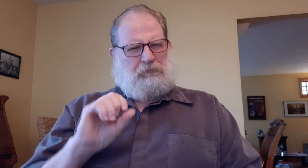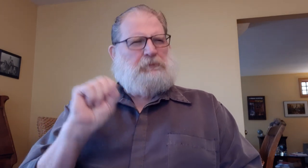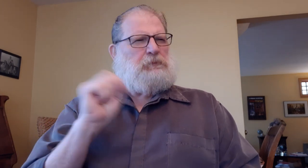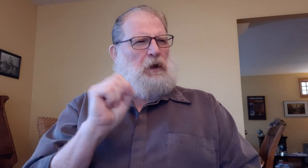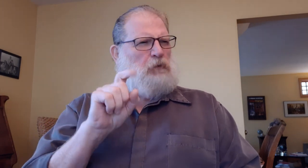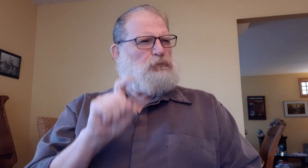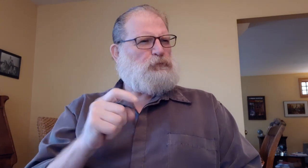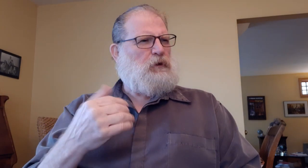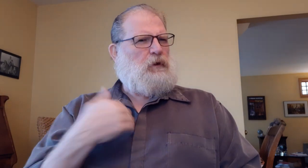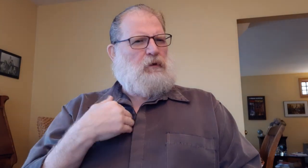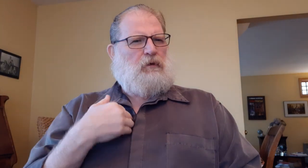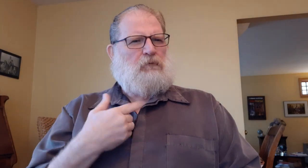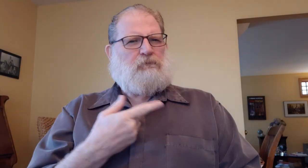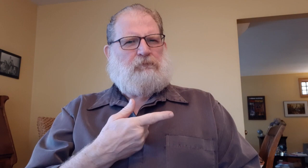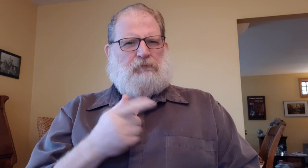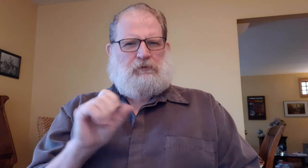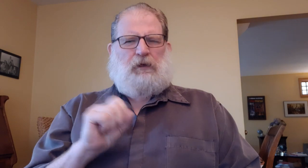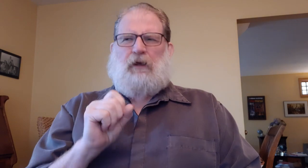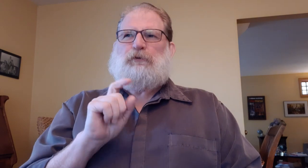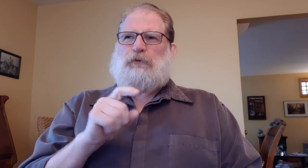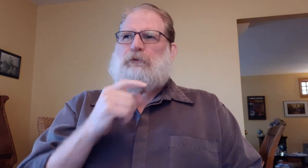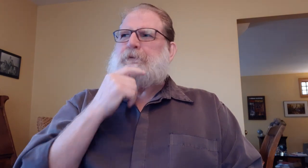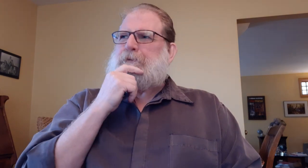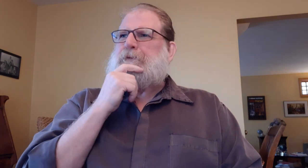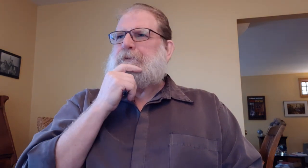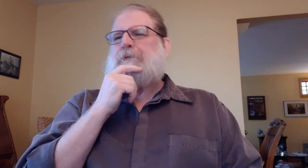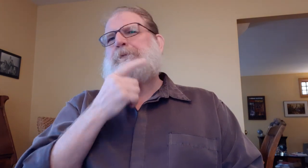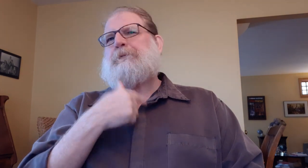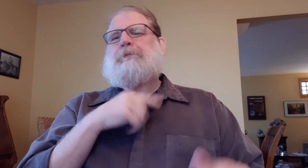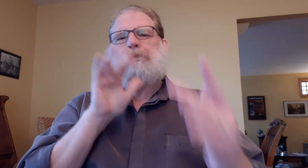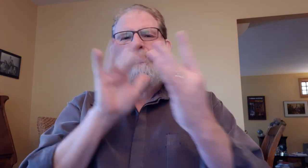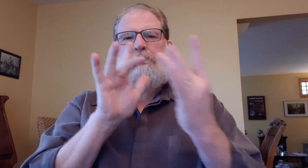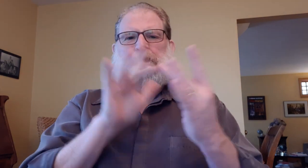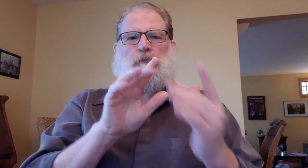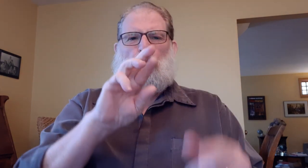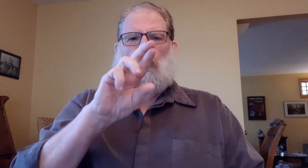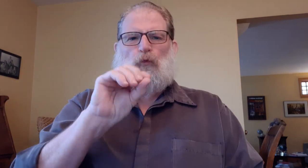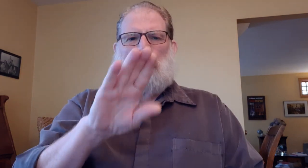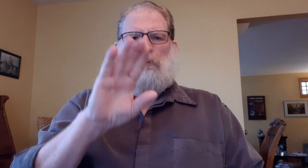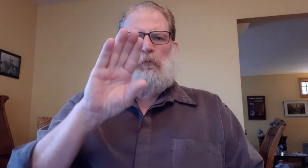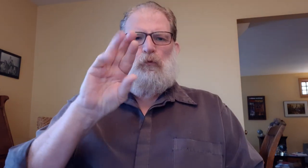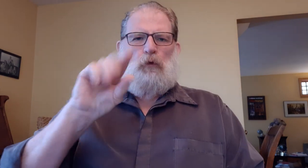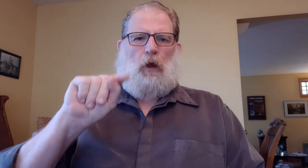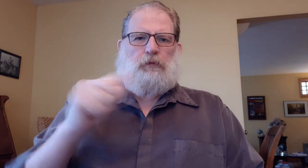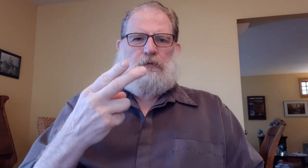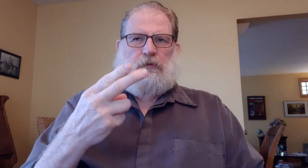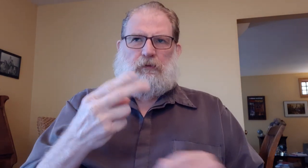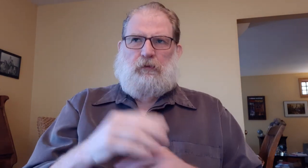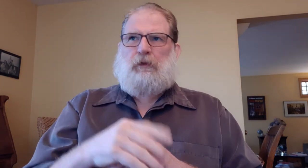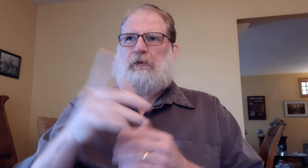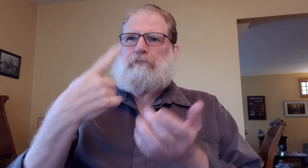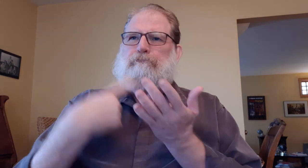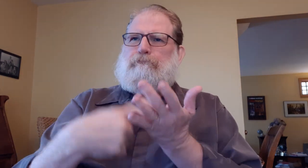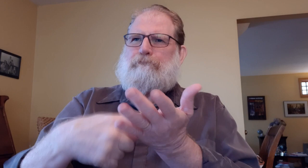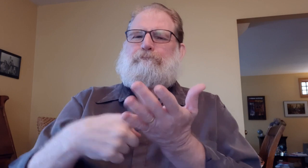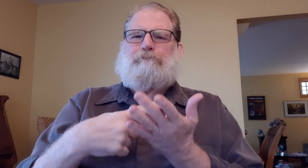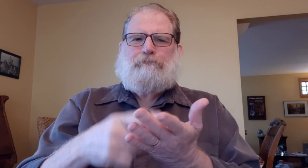I was thinking that Seattle should have one, too. I got in touch with Rob Roth and we revisited the idea often.